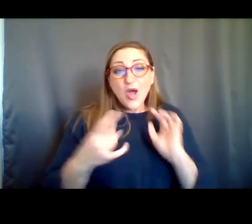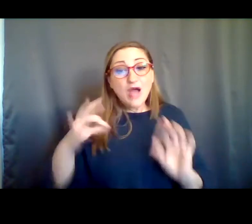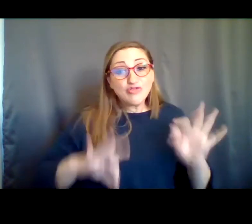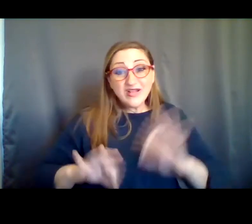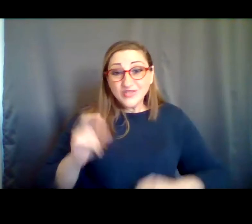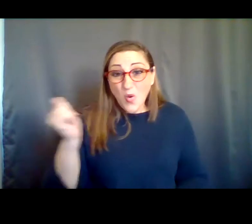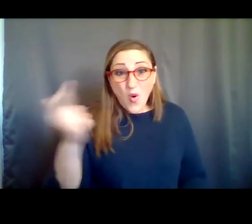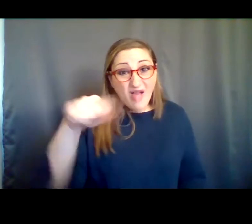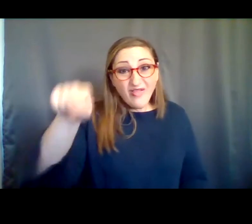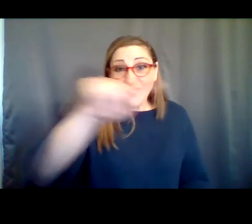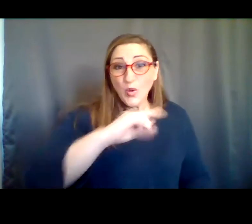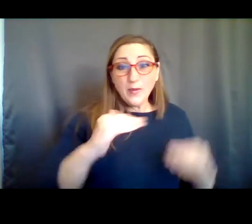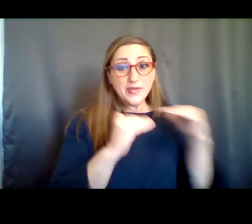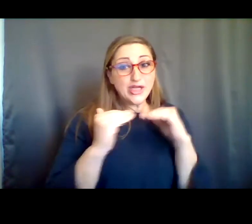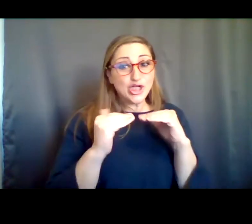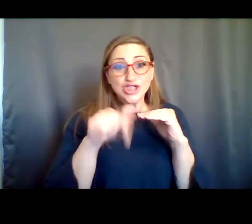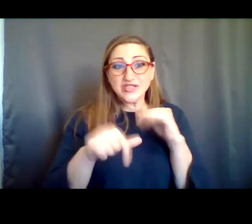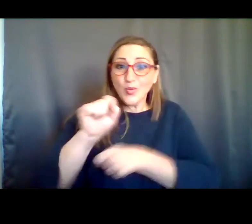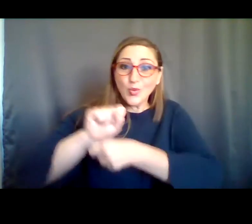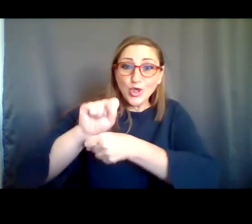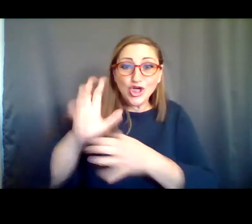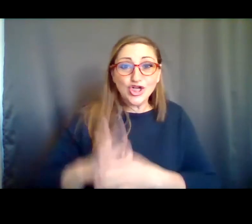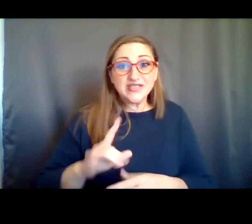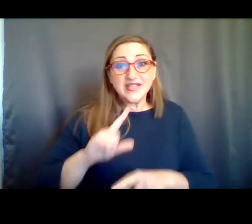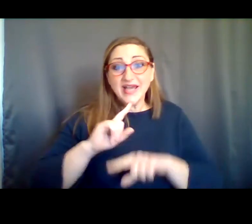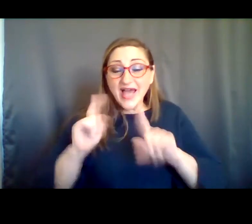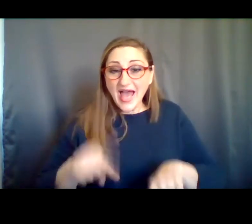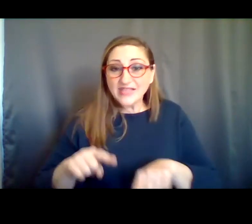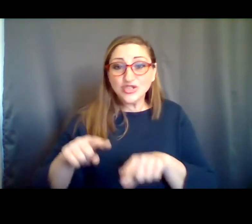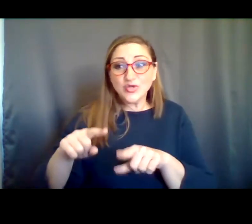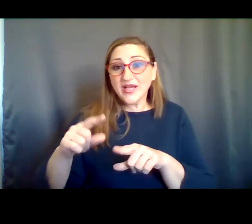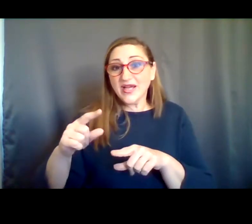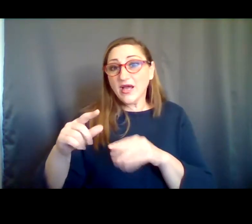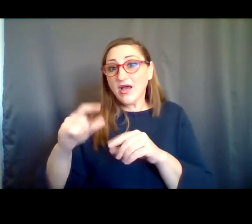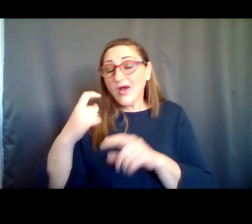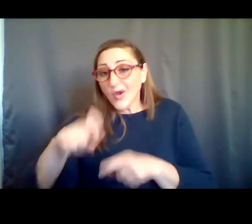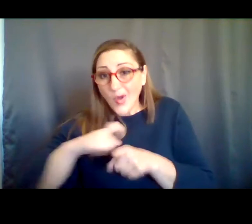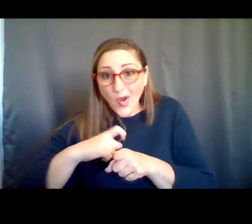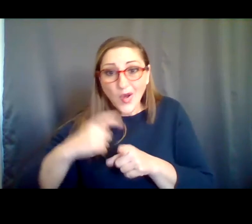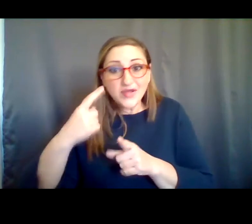to peers like all of you here who have been answering phone calls or e-mail s or showing up to these calls to have these conversations. It's really